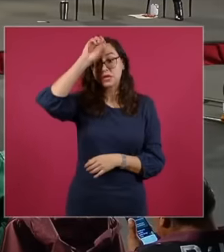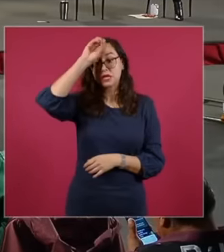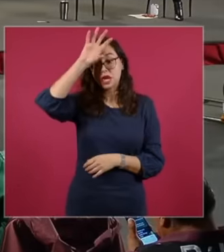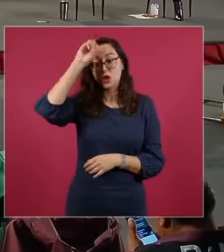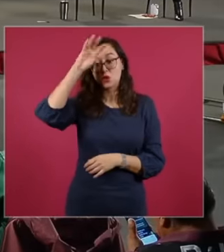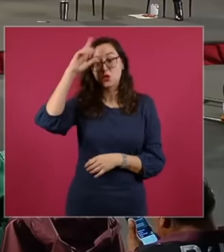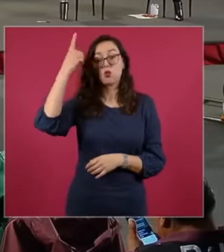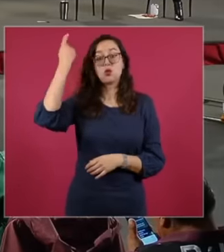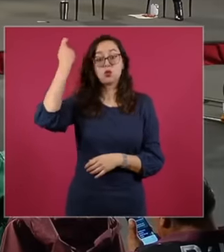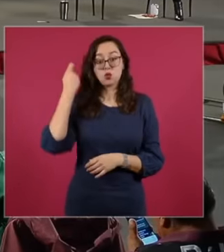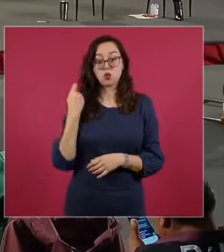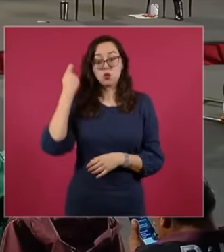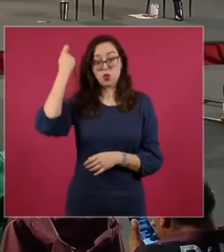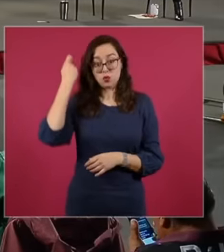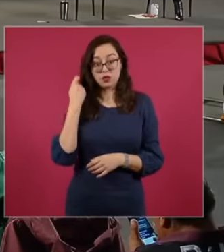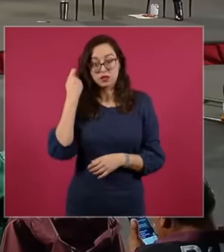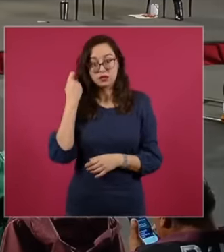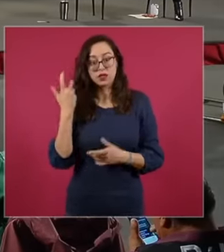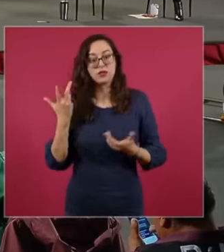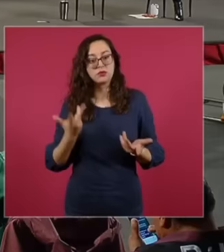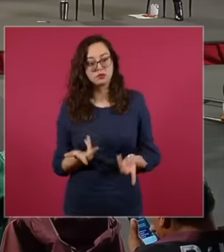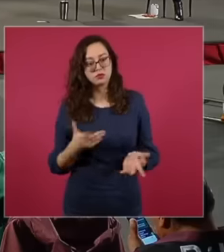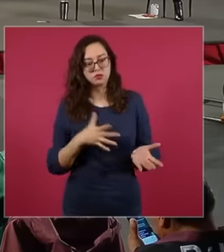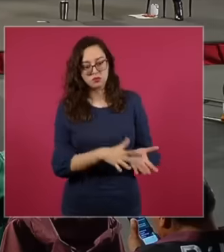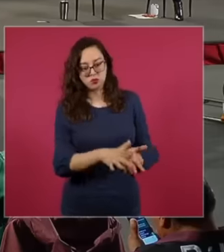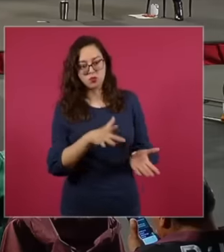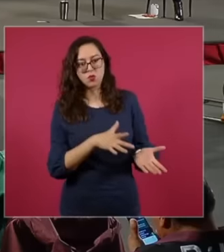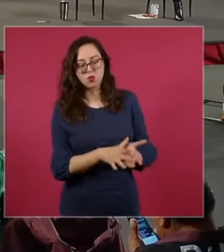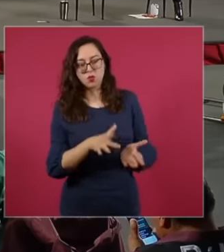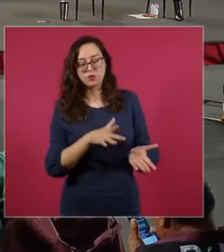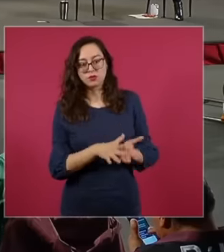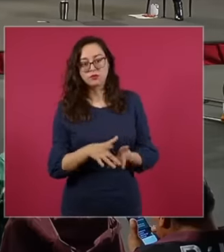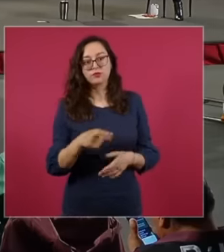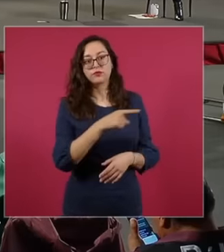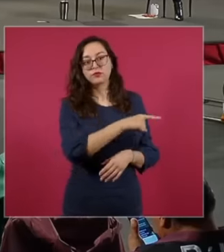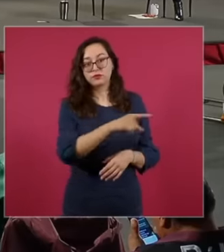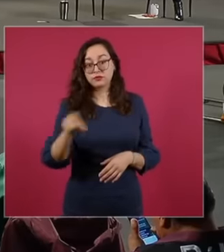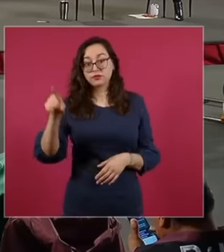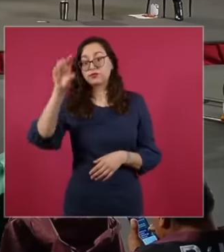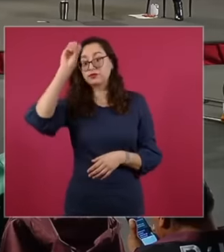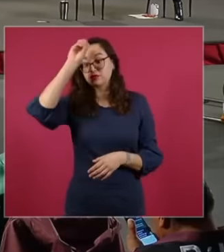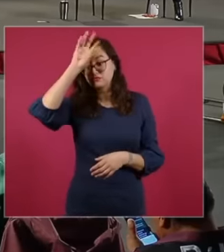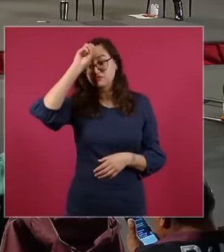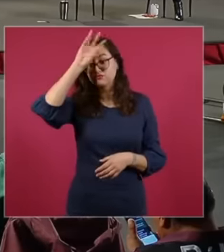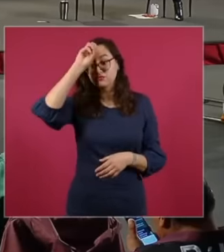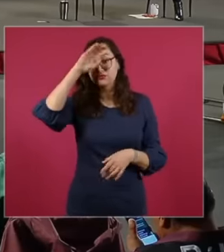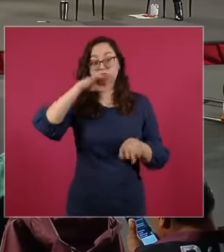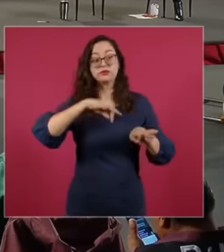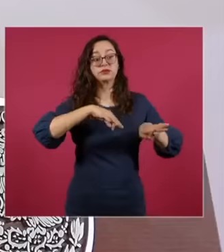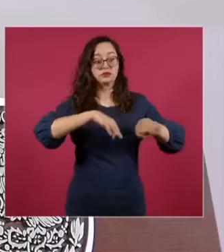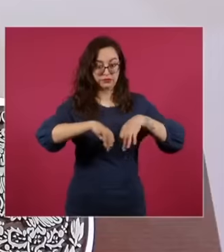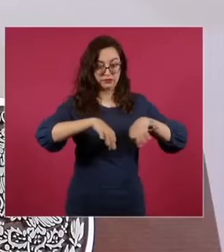has to do with a historical demand from miners who worked their entire lives in the Cananea mine